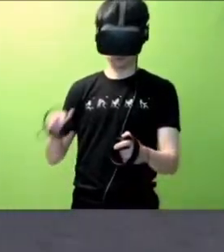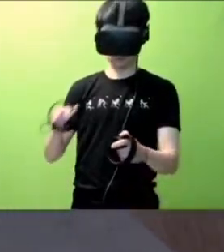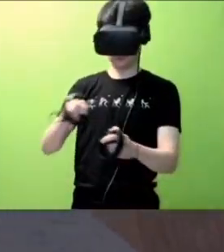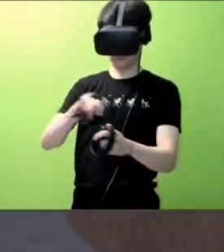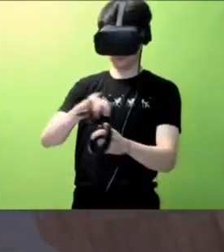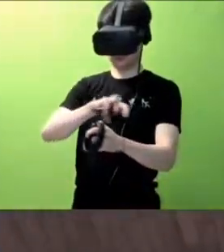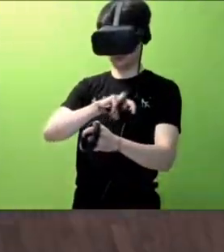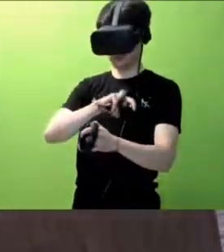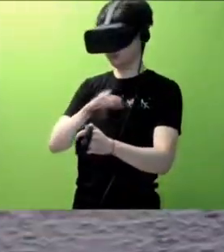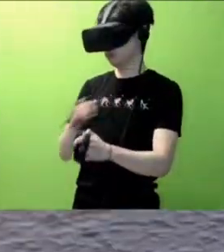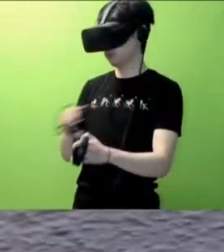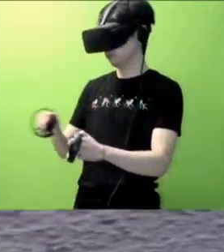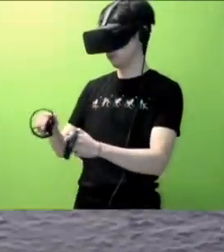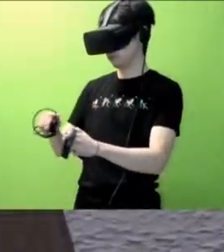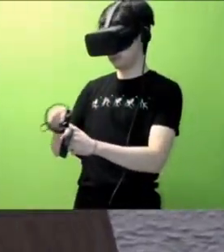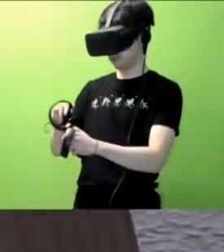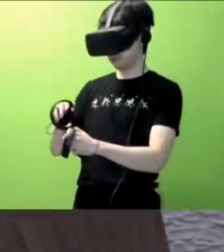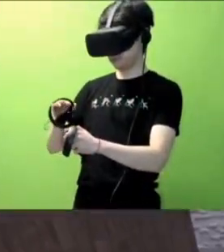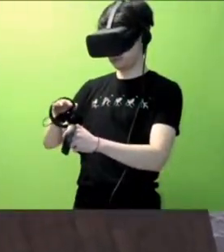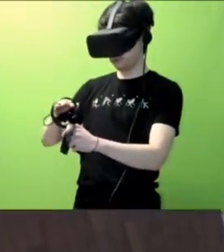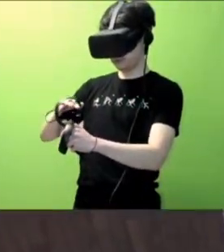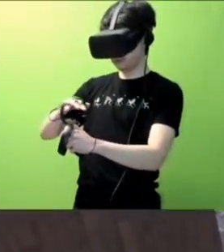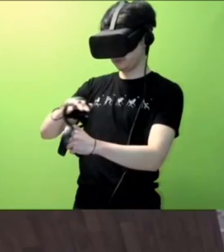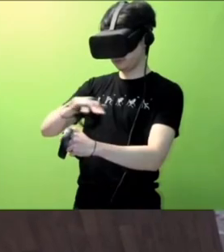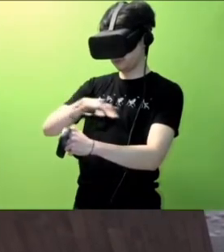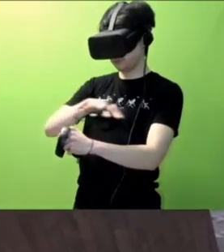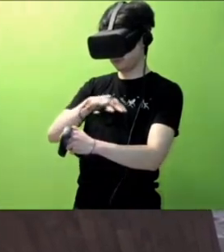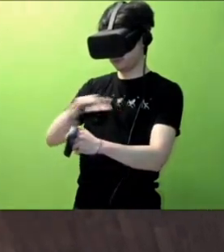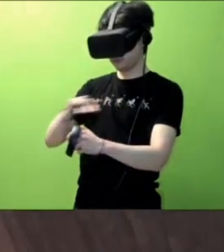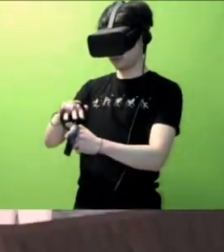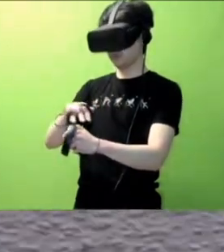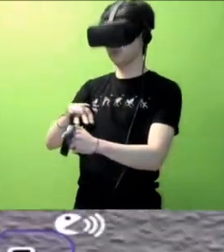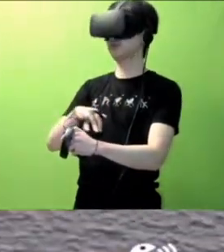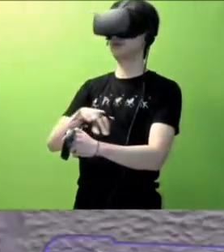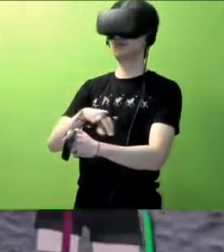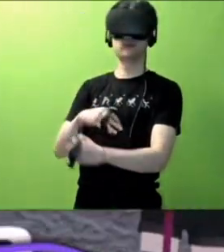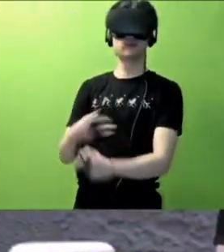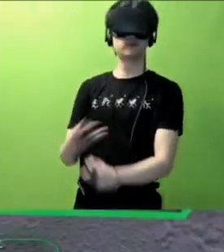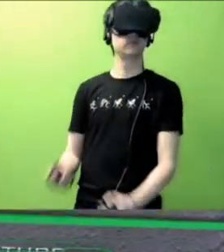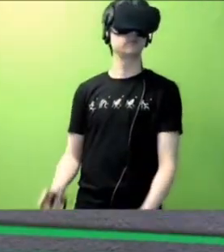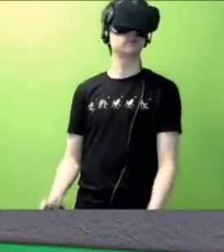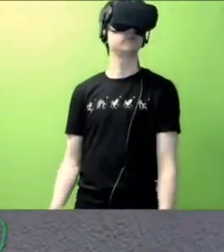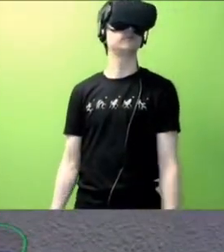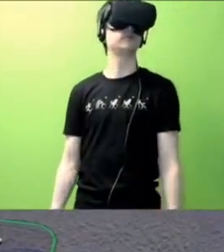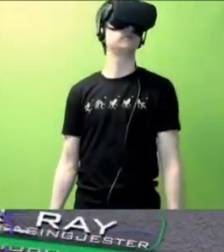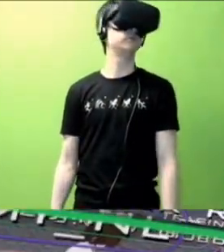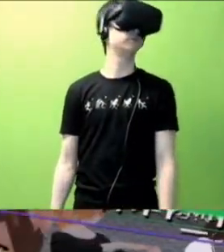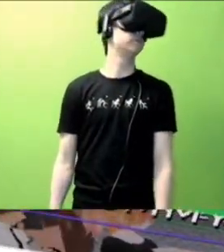Fill